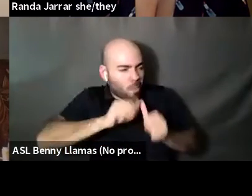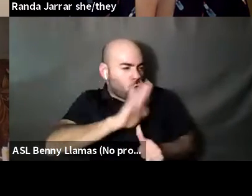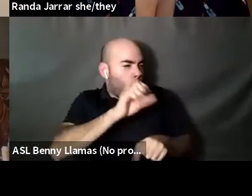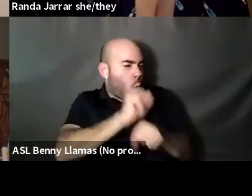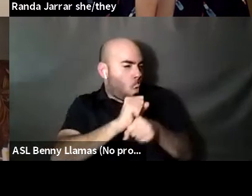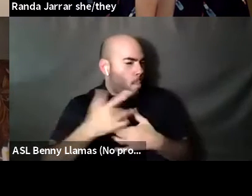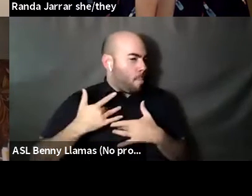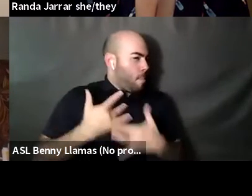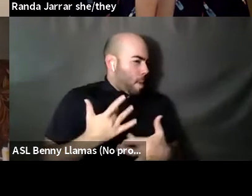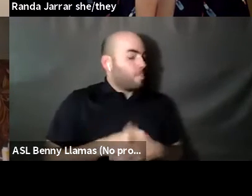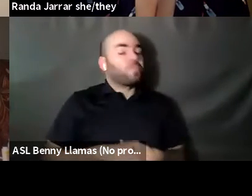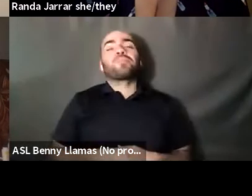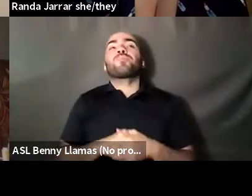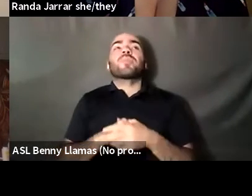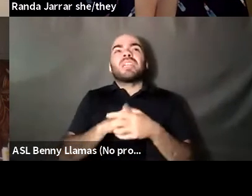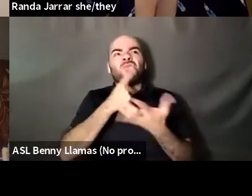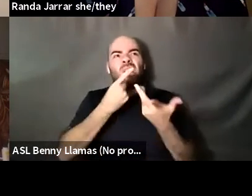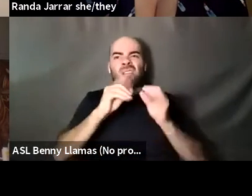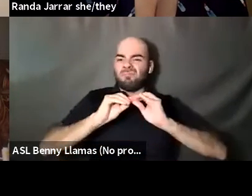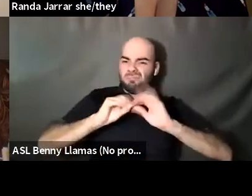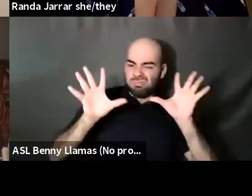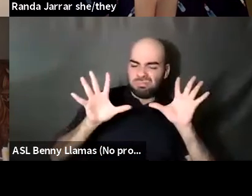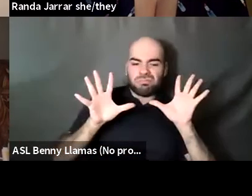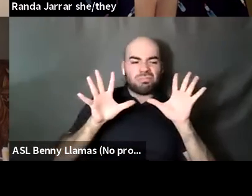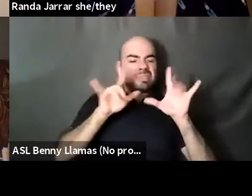Nahshon Anderson: Like both like Kenyon Farrow (he/him/his): Explicit but also as a in the way